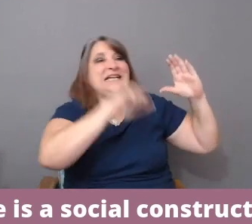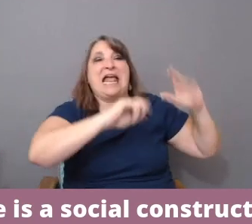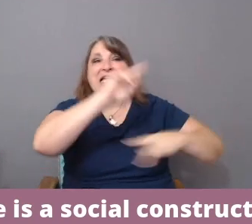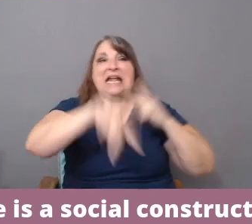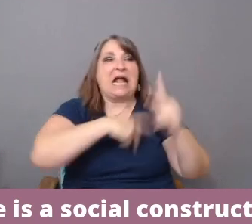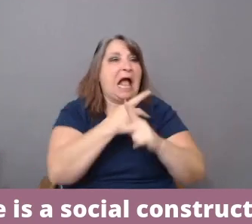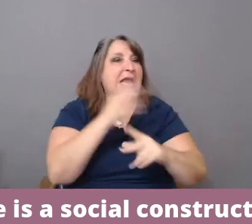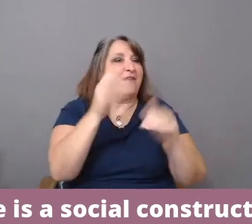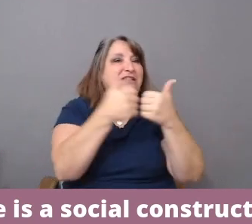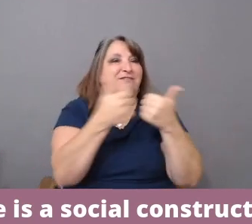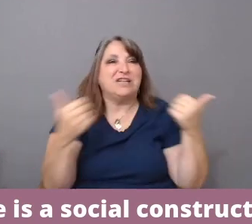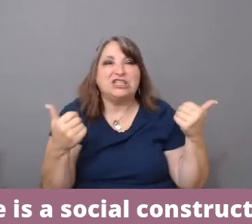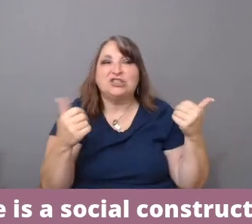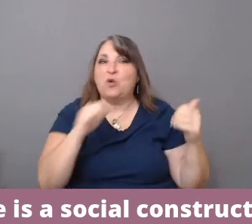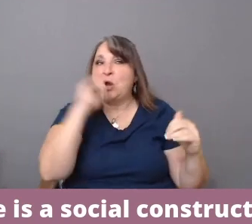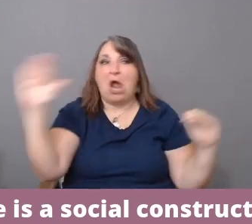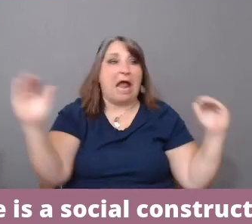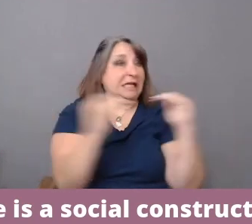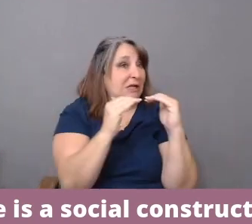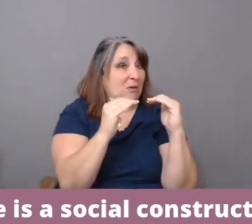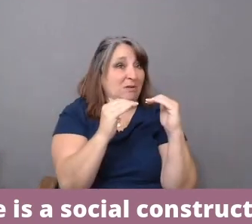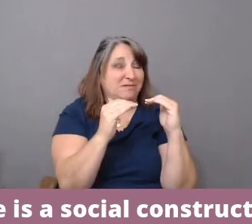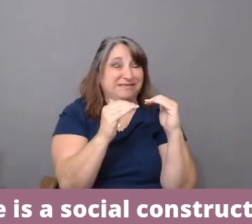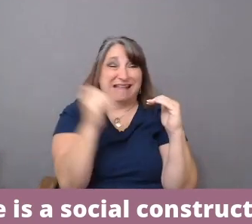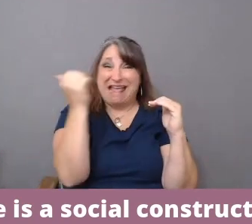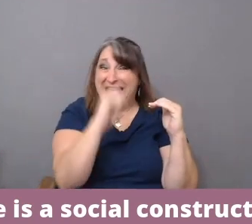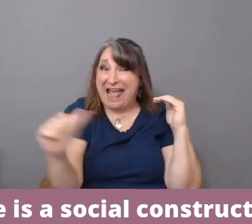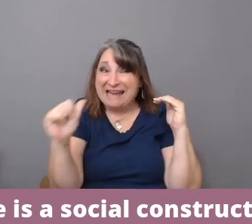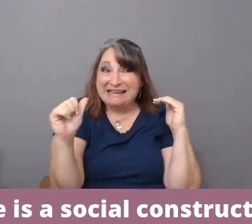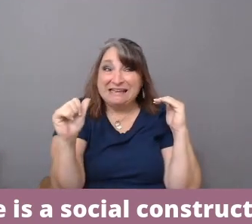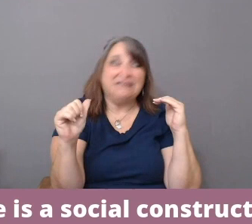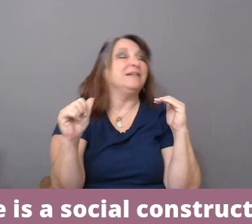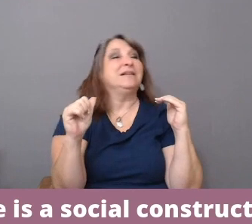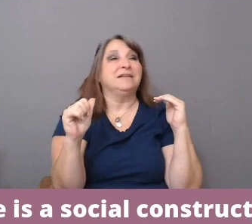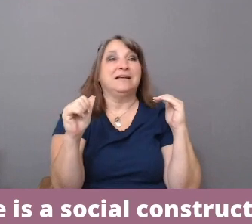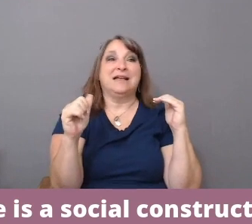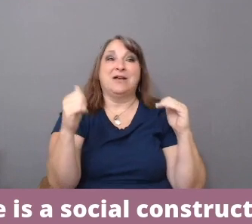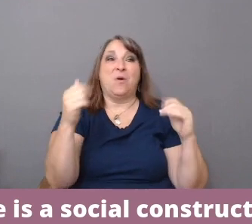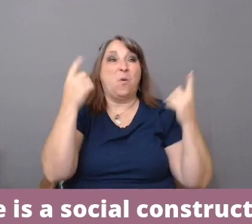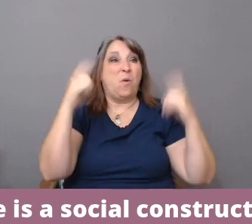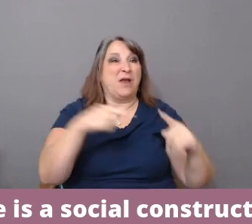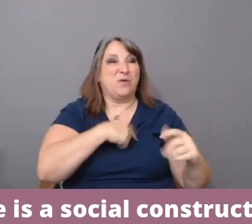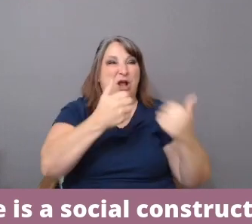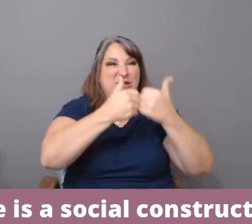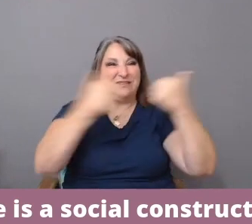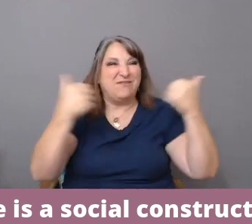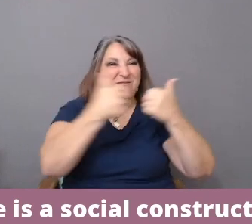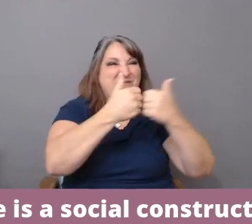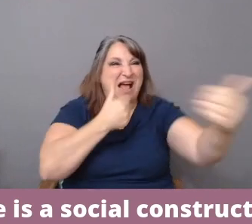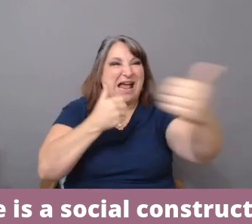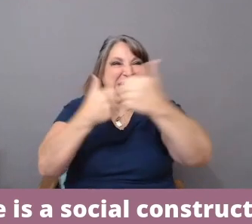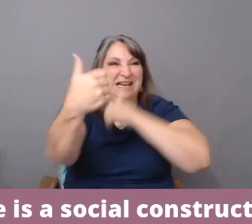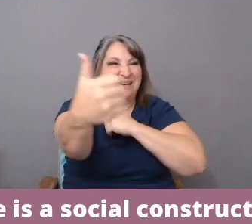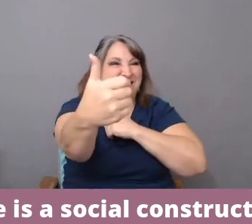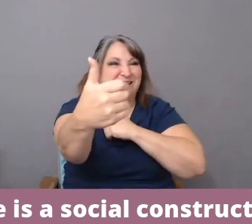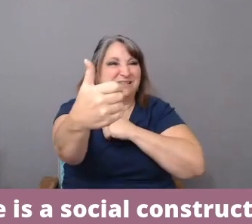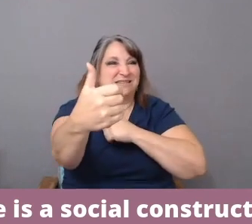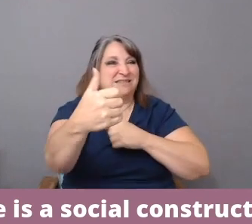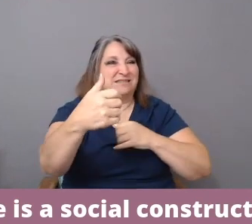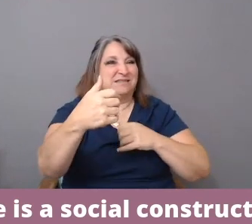or unequal access divided by race, then we need to take it into account